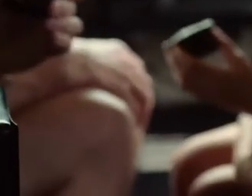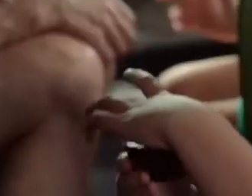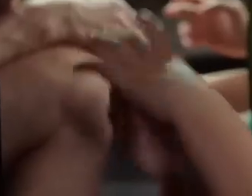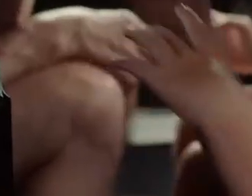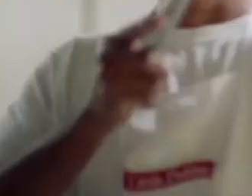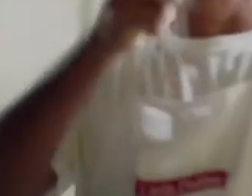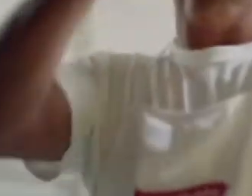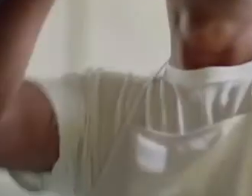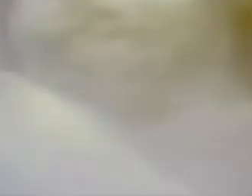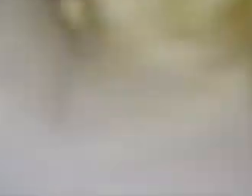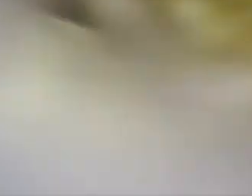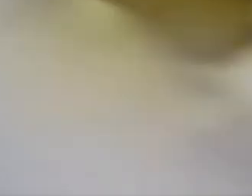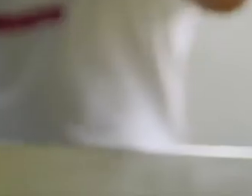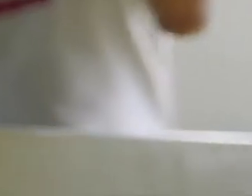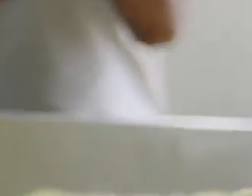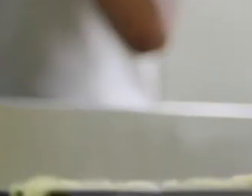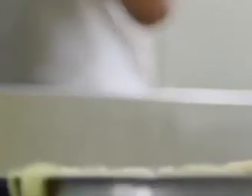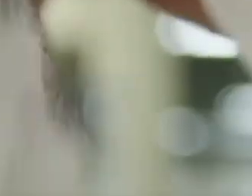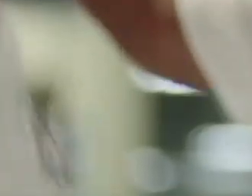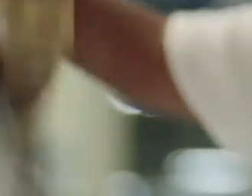view to your specific need. If you require captioning, please make sure your "Multimedia Viewer" panel is enabled